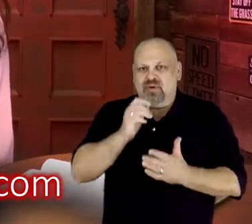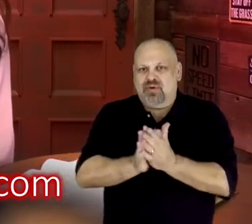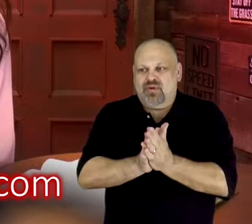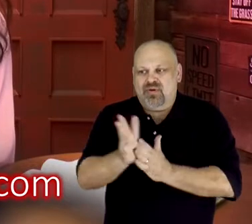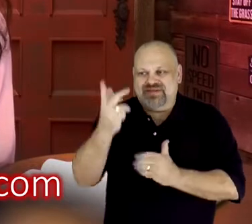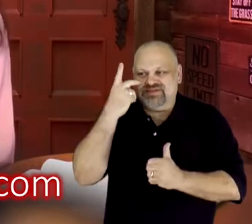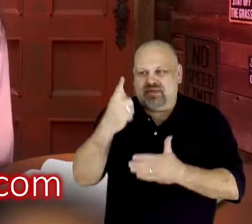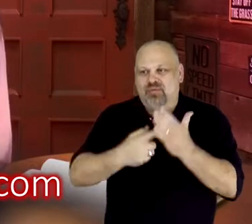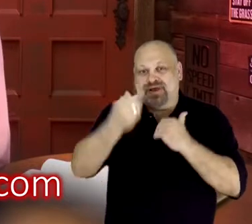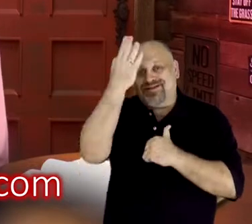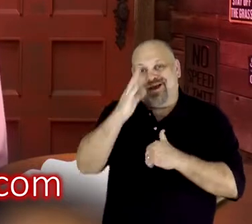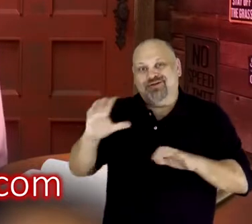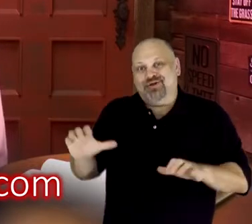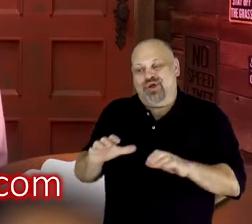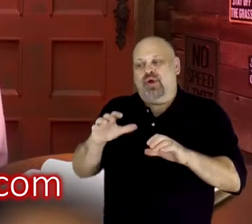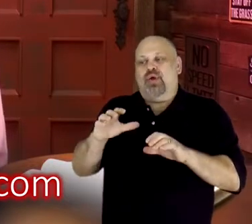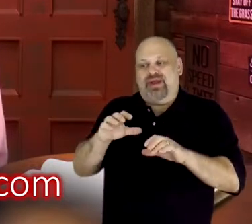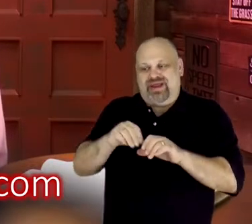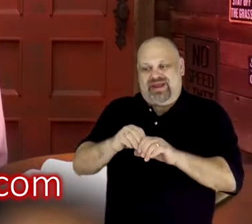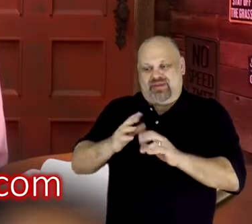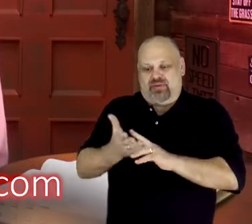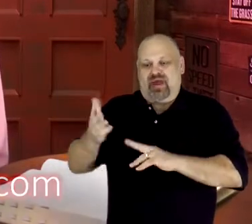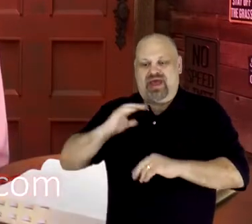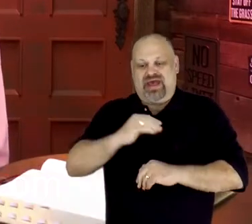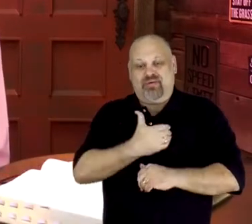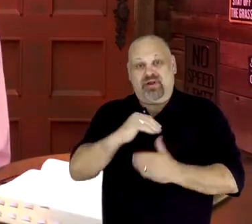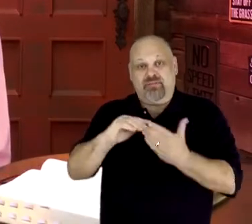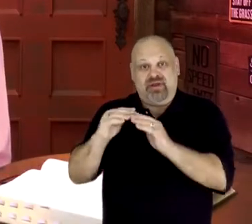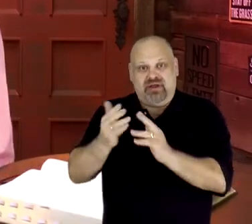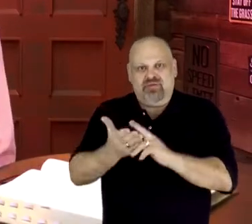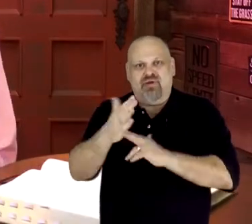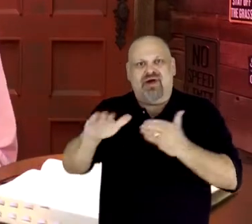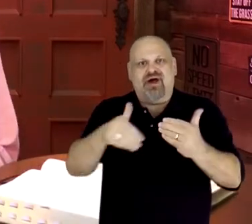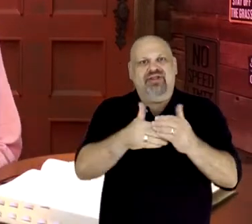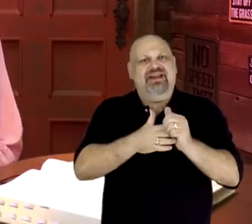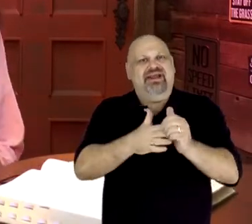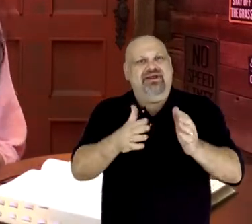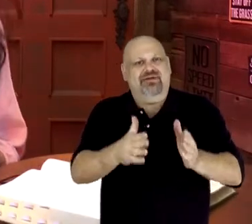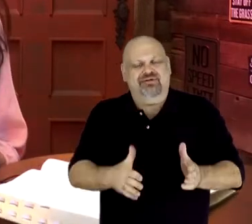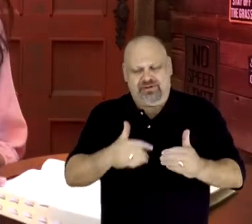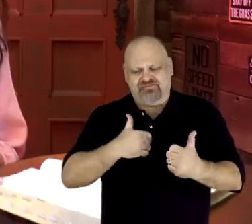our community, through all these leaders. And you know, I wanted to share as you are getting ready to